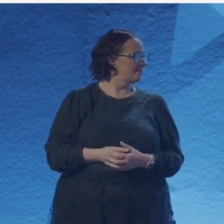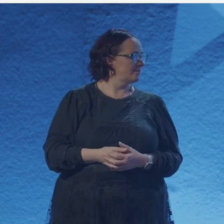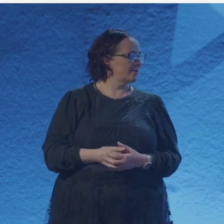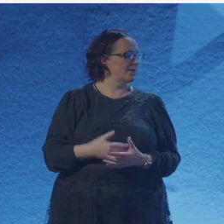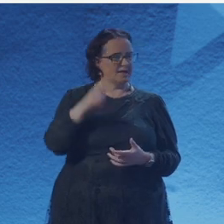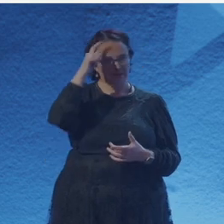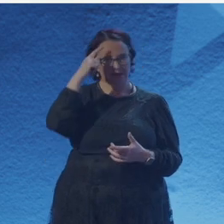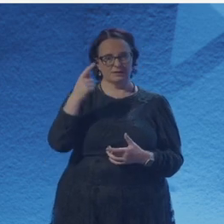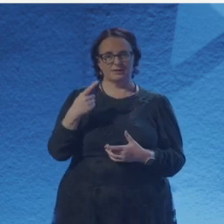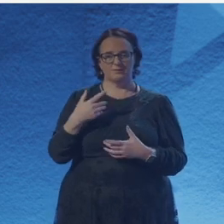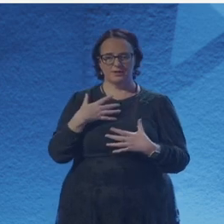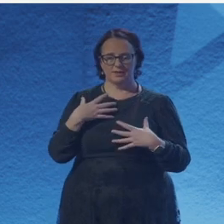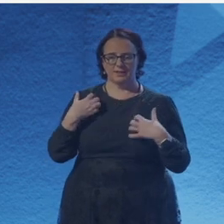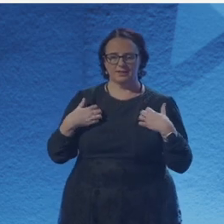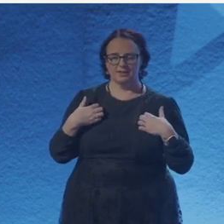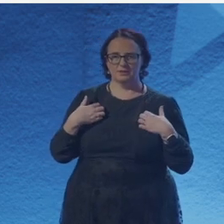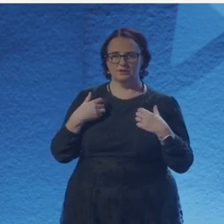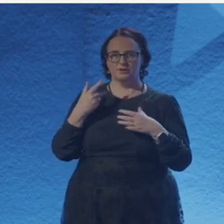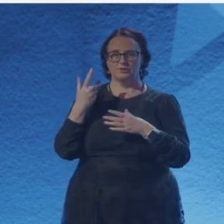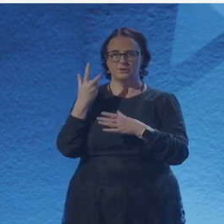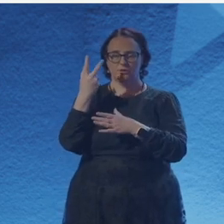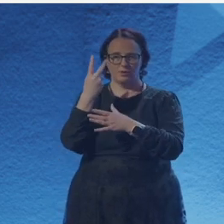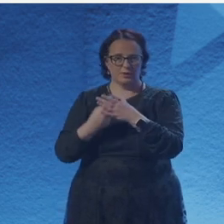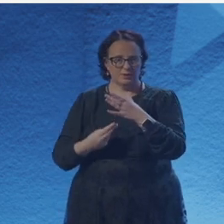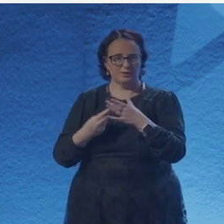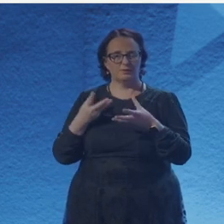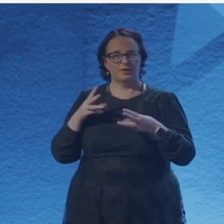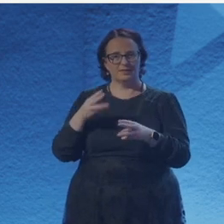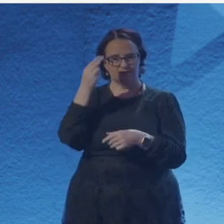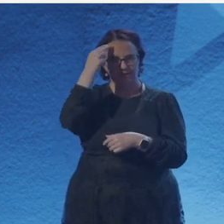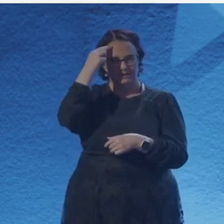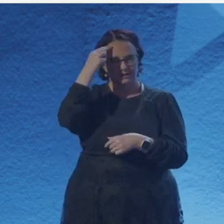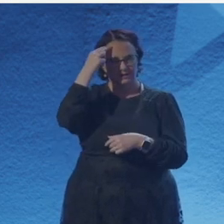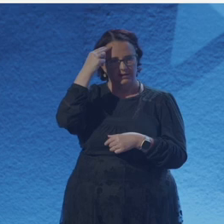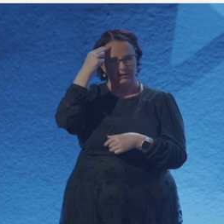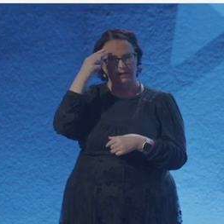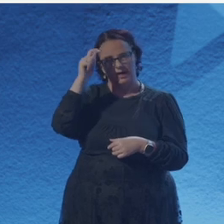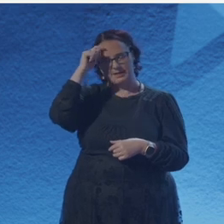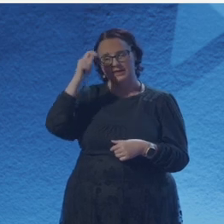and draws you to science, and that space in between? Start with you.